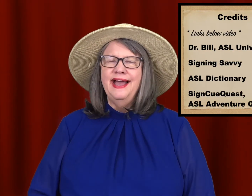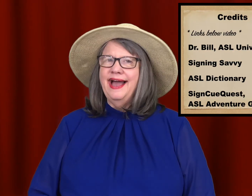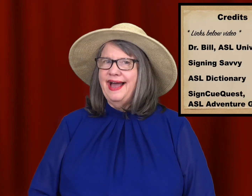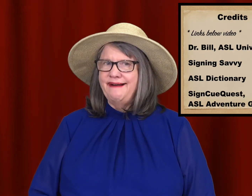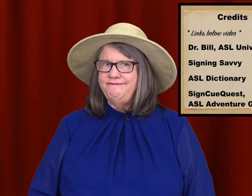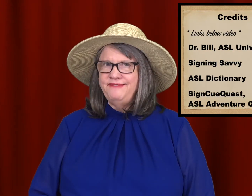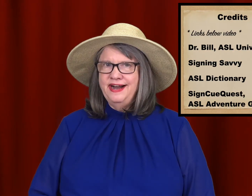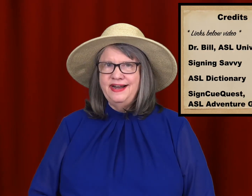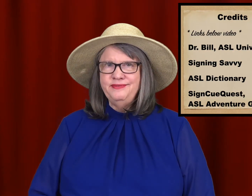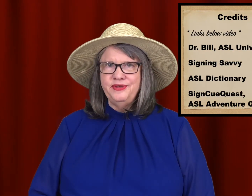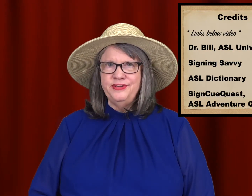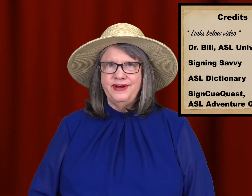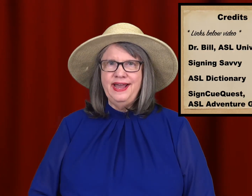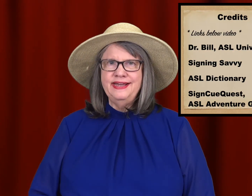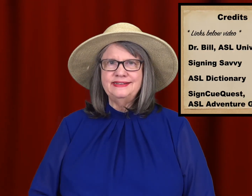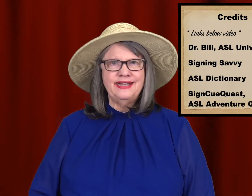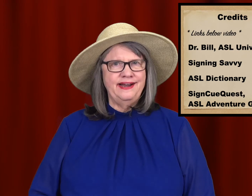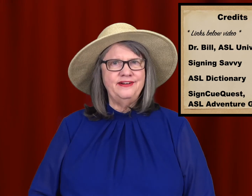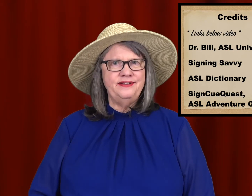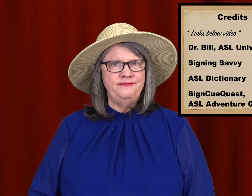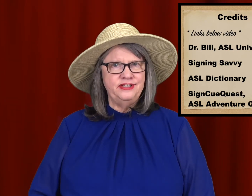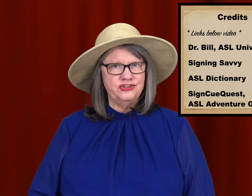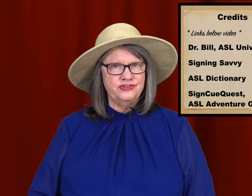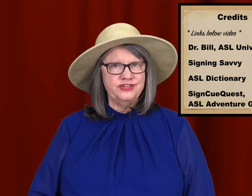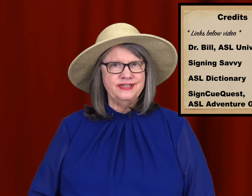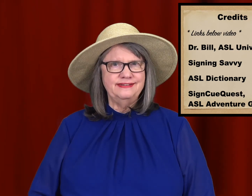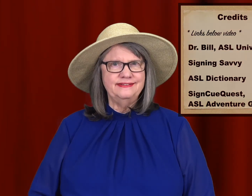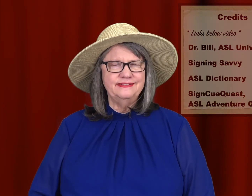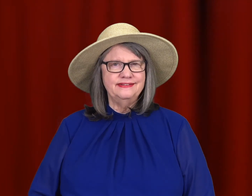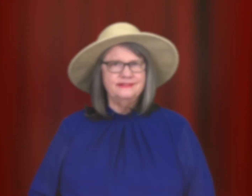Have fun with your ASL adventures! 🤙